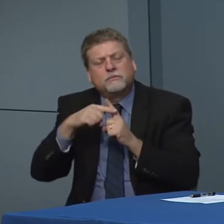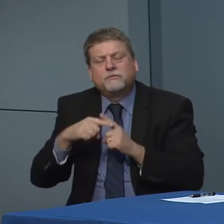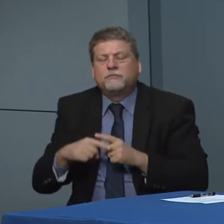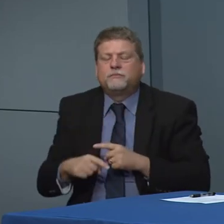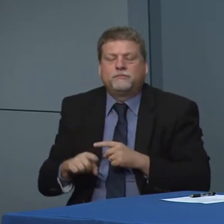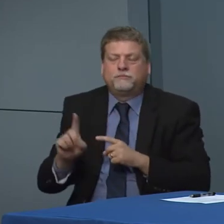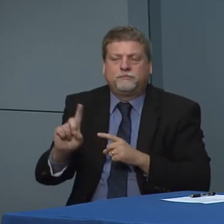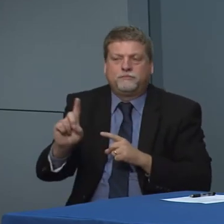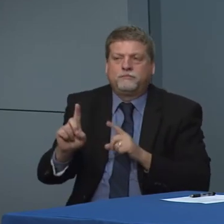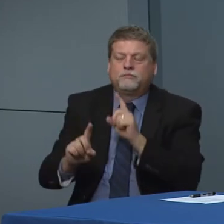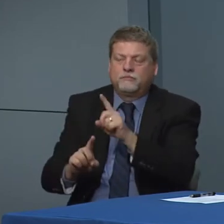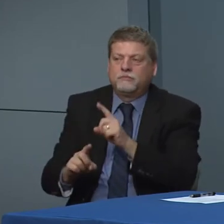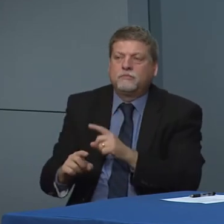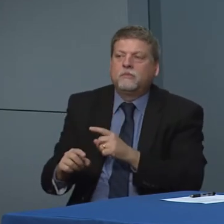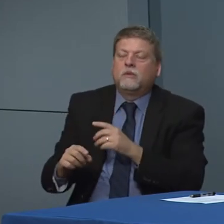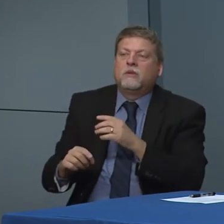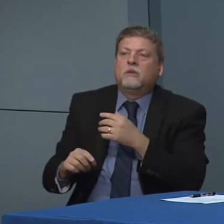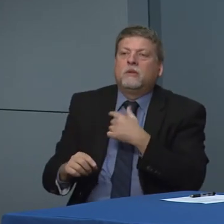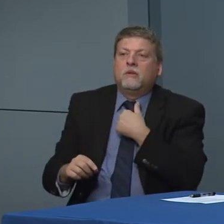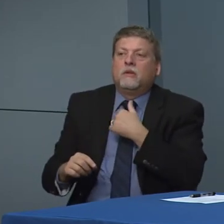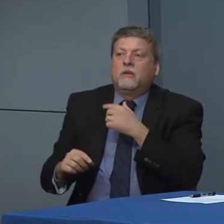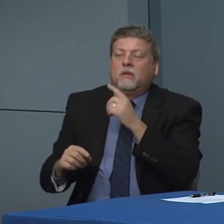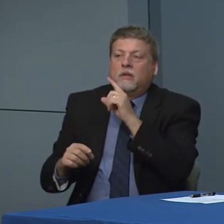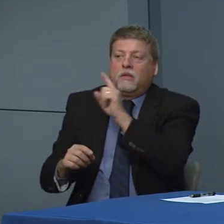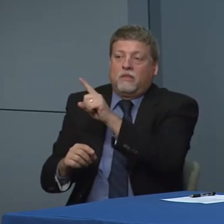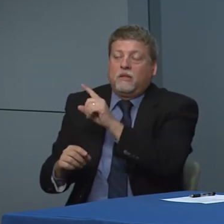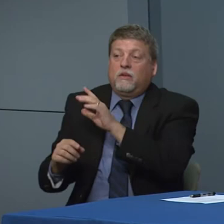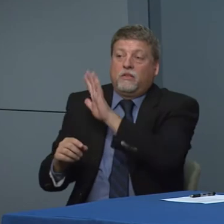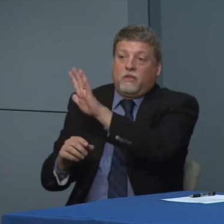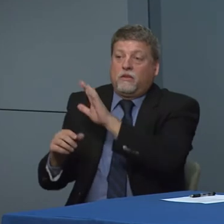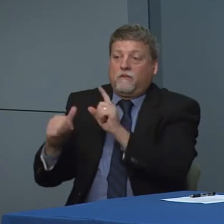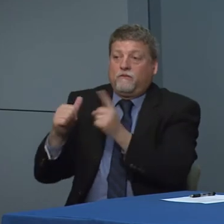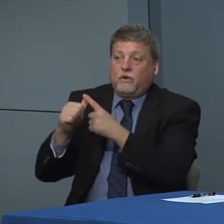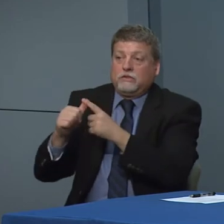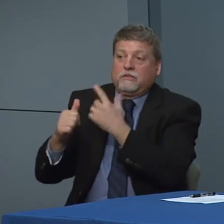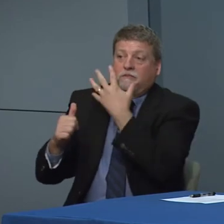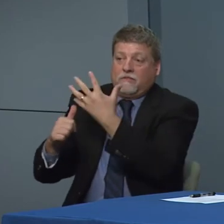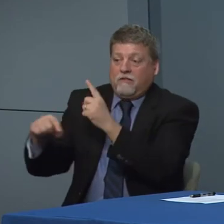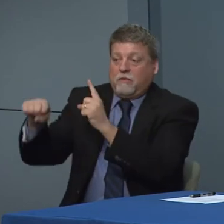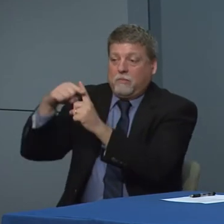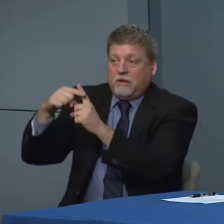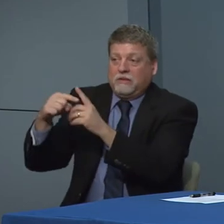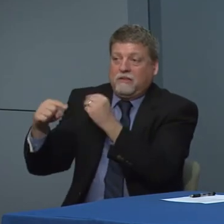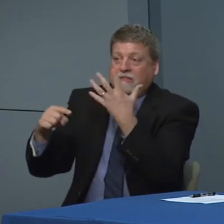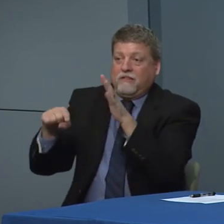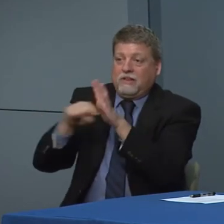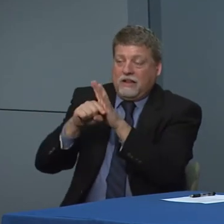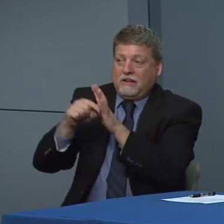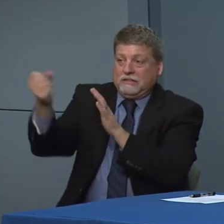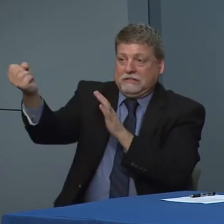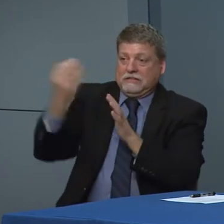the commercial labs are their first 5 positives and thought 5 negatives are sent to us for confirmation um just and then